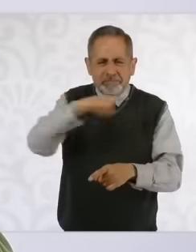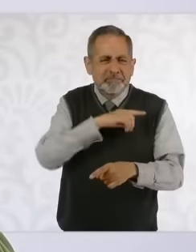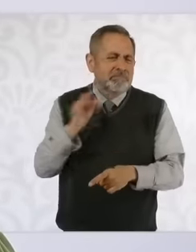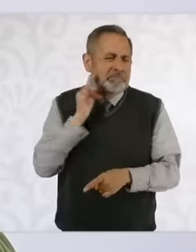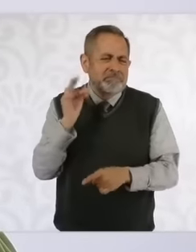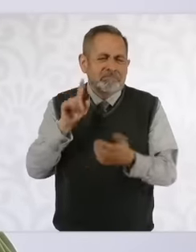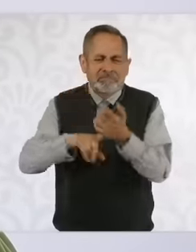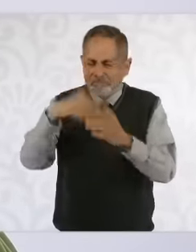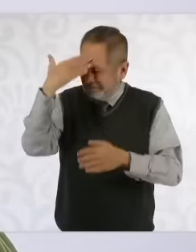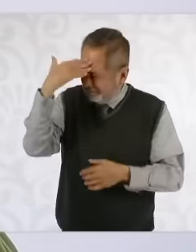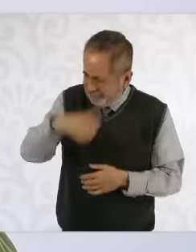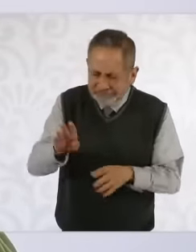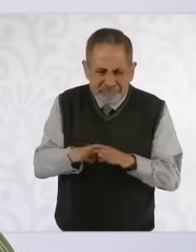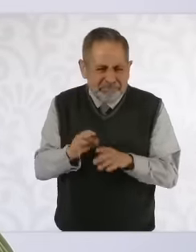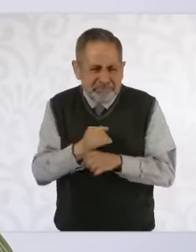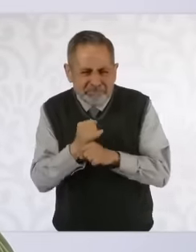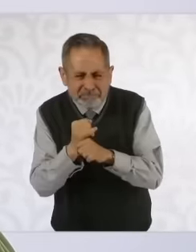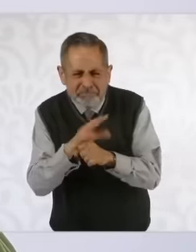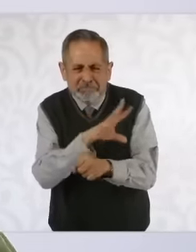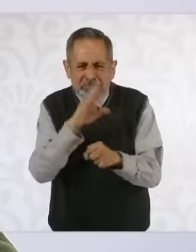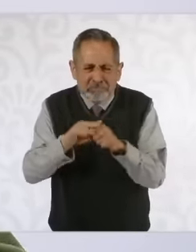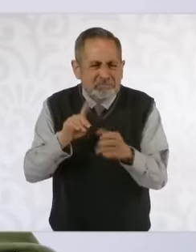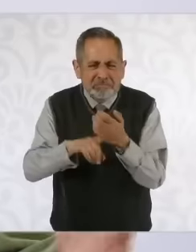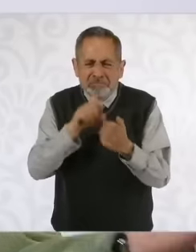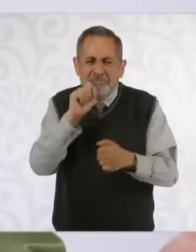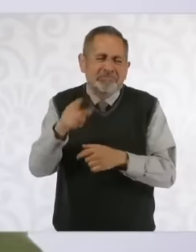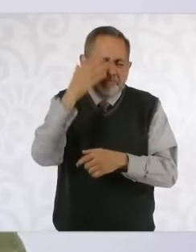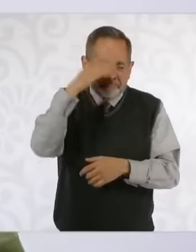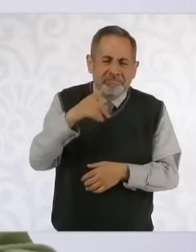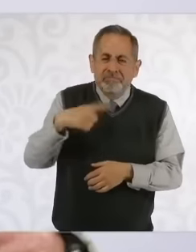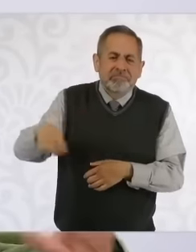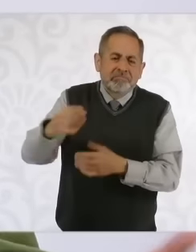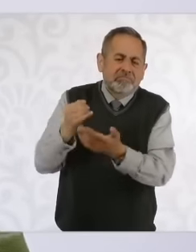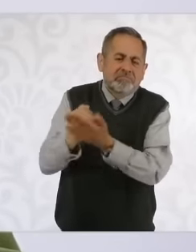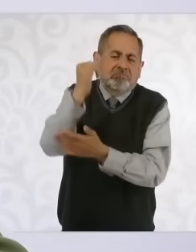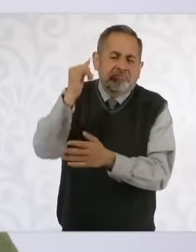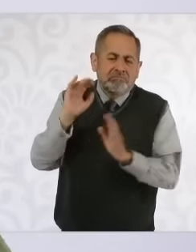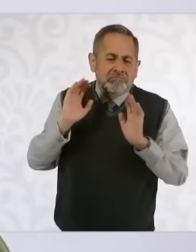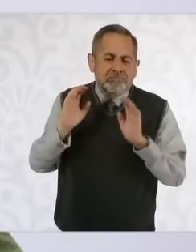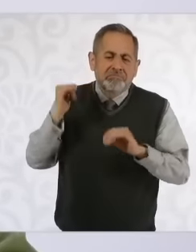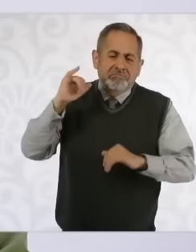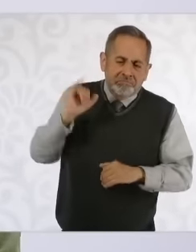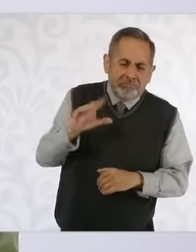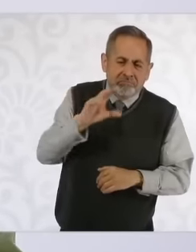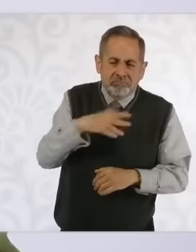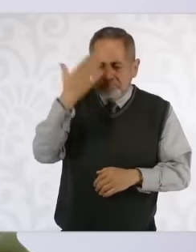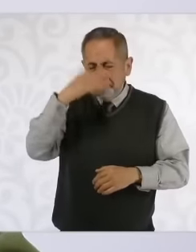of carrying out the investigation, were already aware, they are the ones who will determine if there will be any